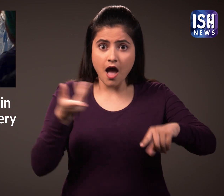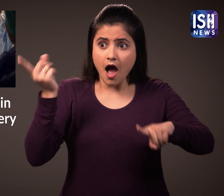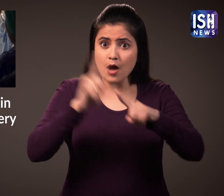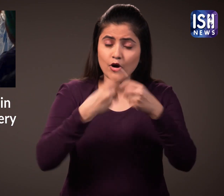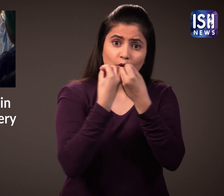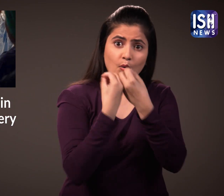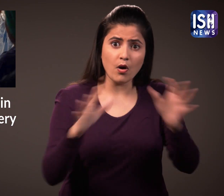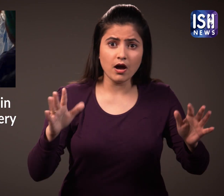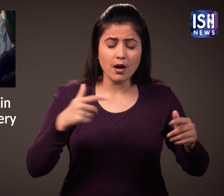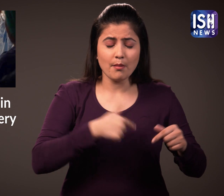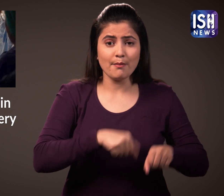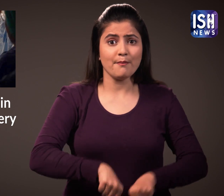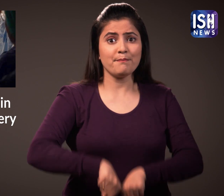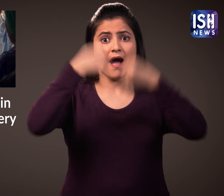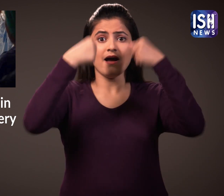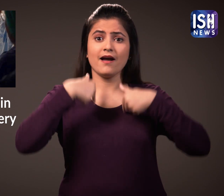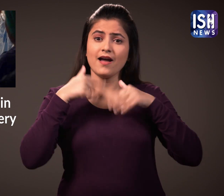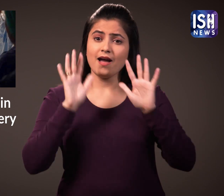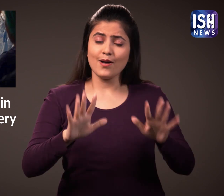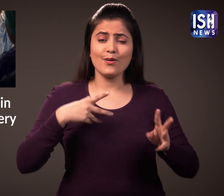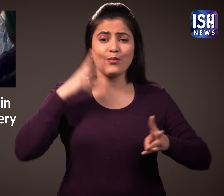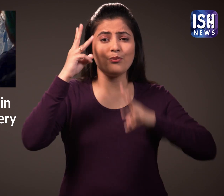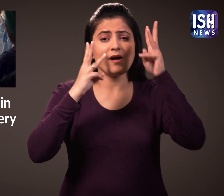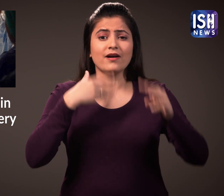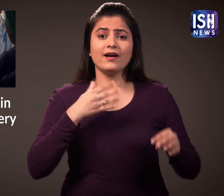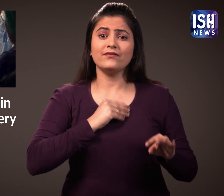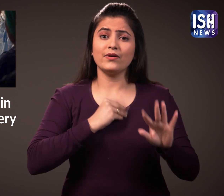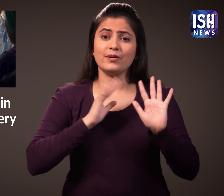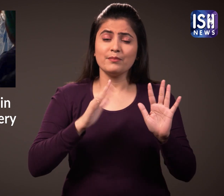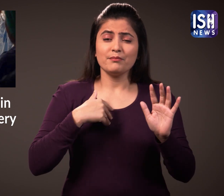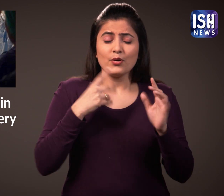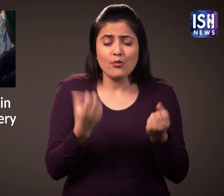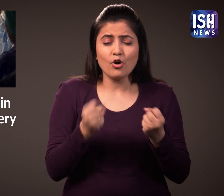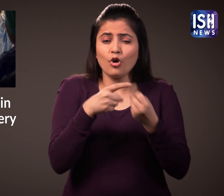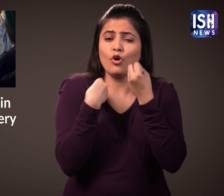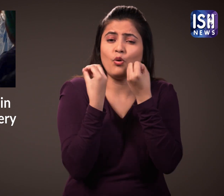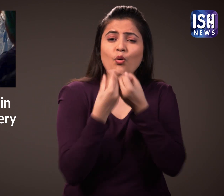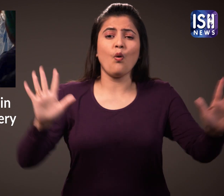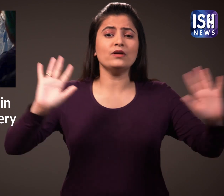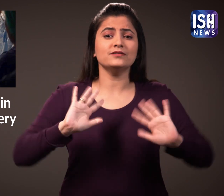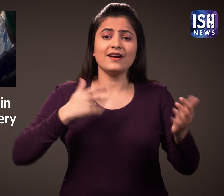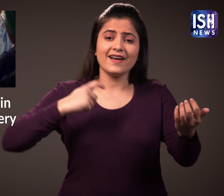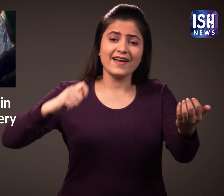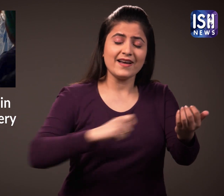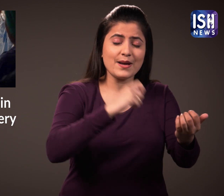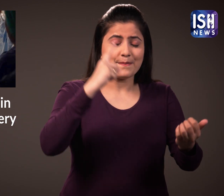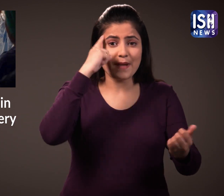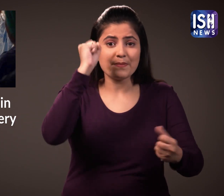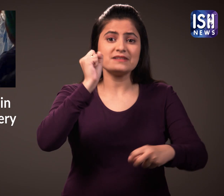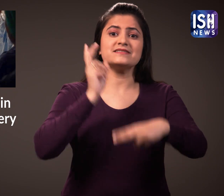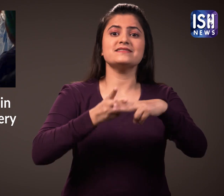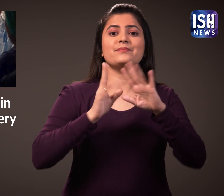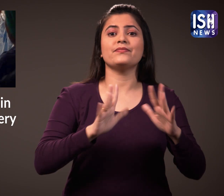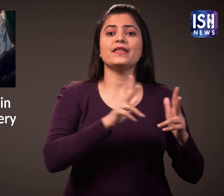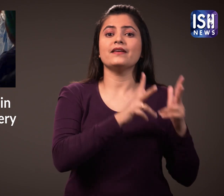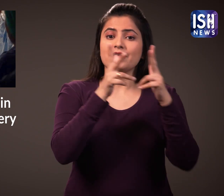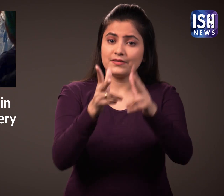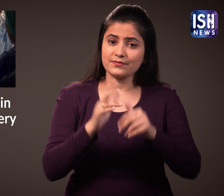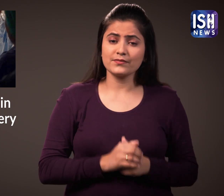If she lost the ability now, she would be heartbroken. She did not want to lose her ability to play the violin.